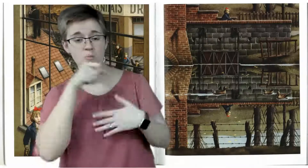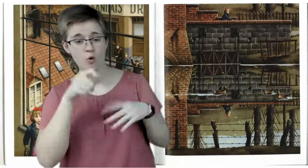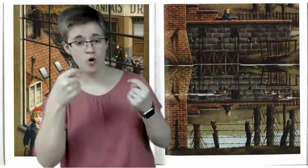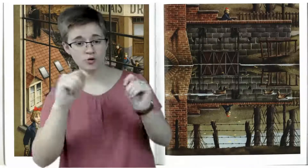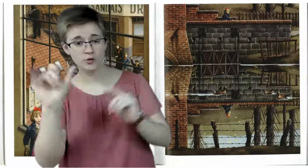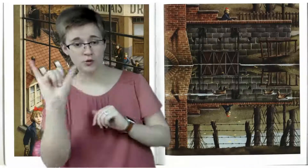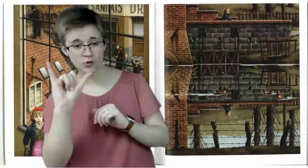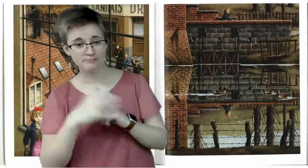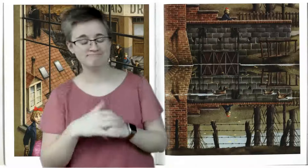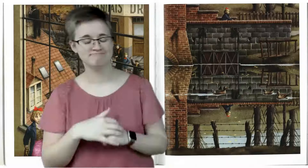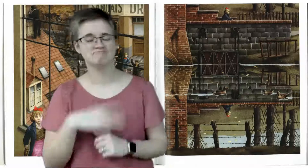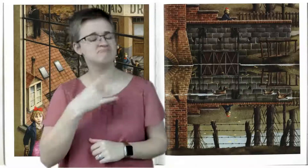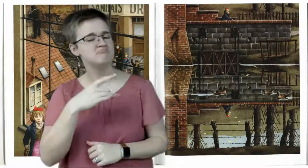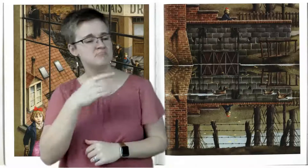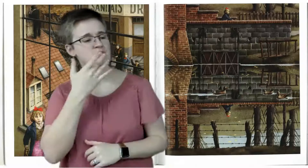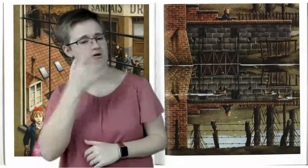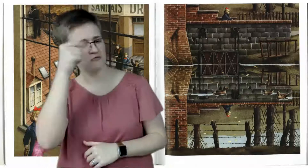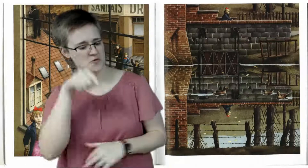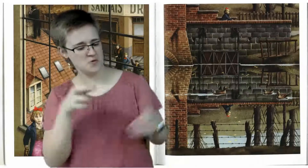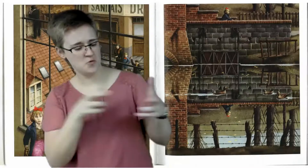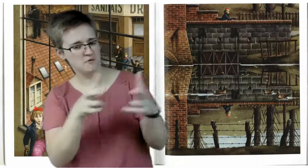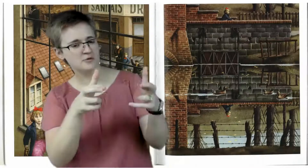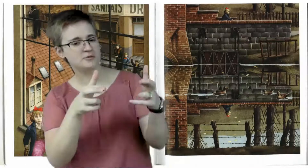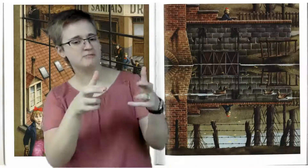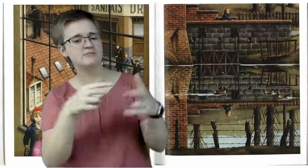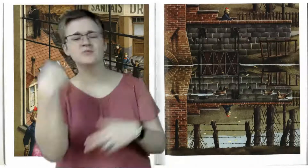I like the color of the river. It looks like the sky.